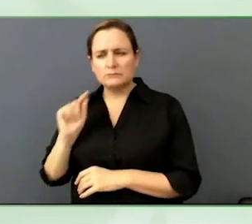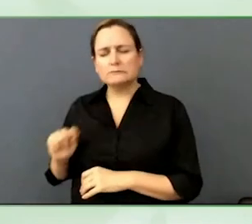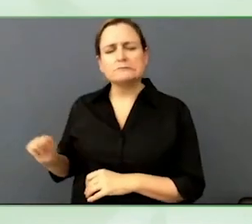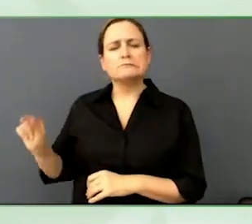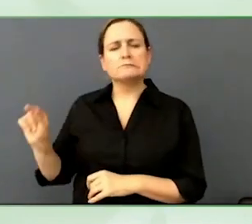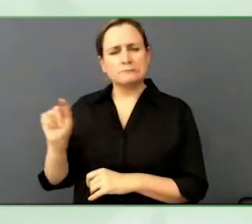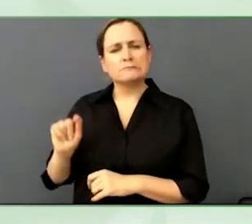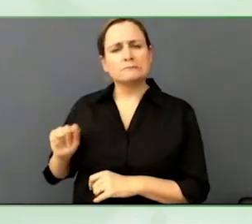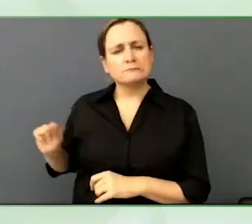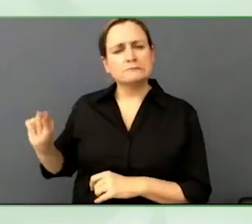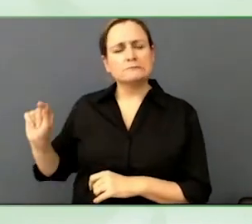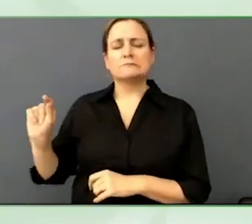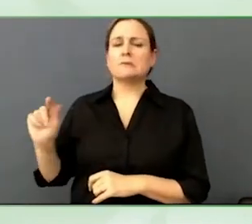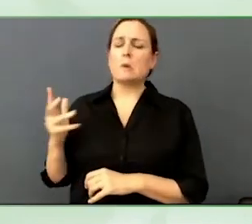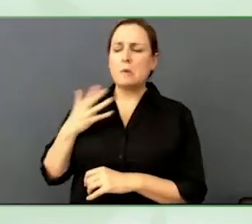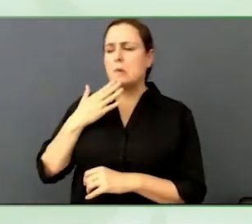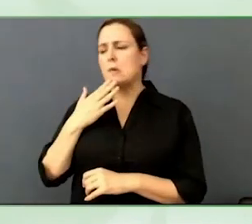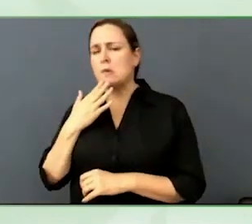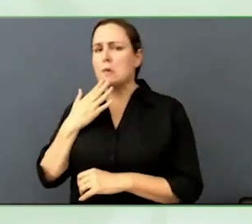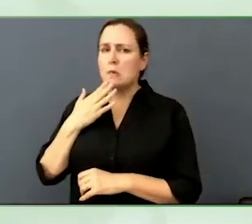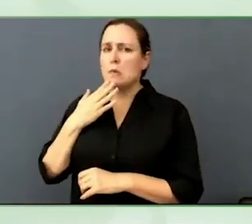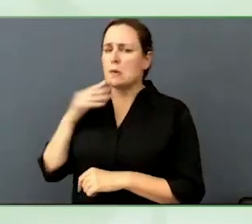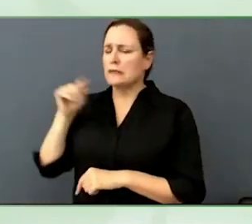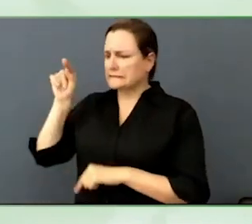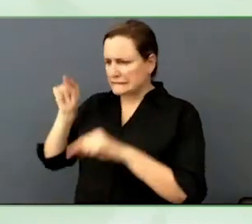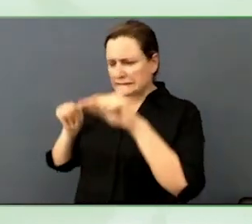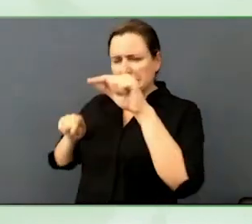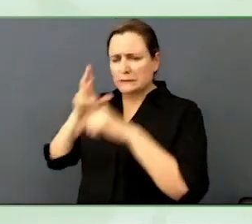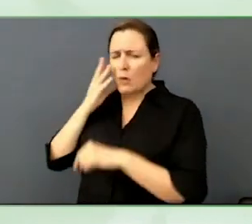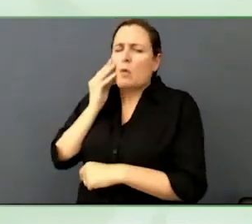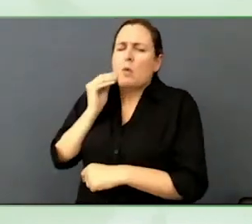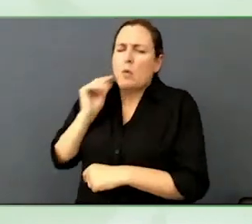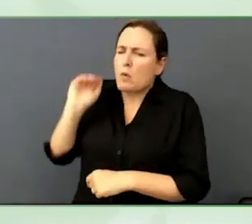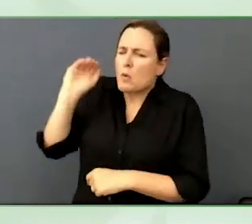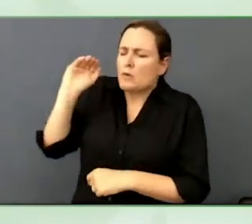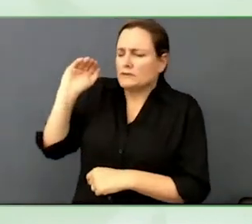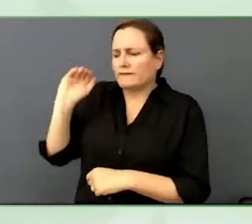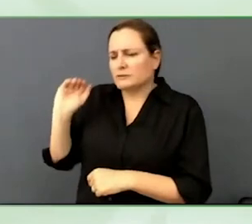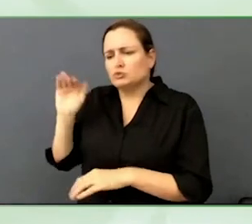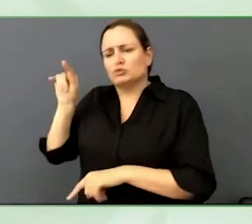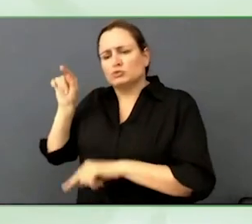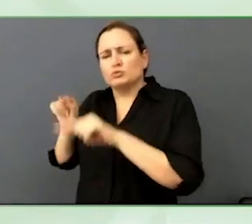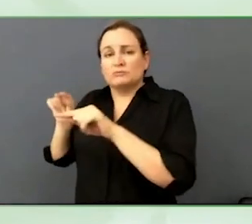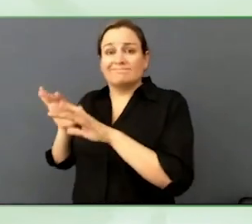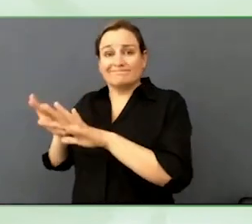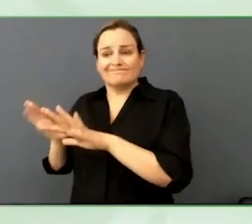ages, ability the part of the new convention, reinvention.